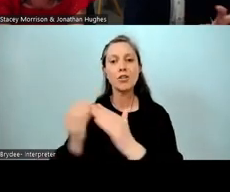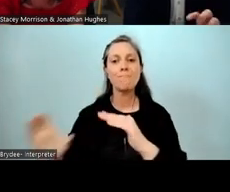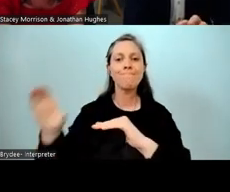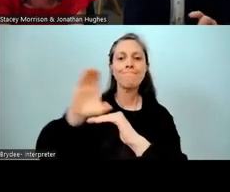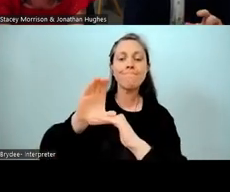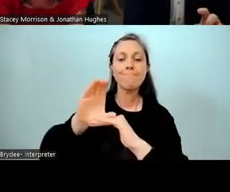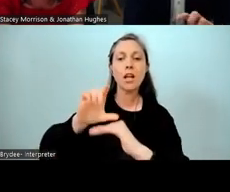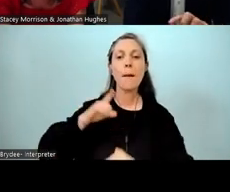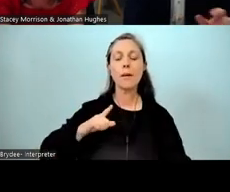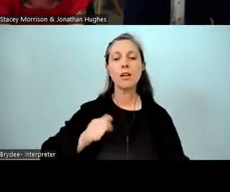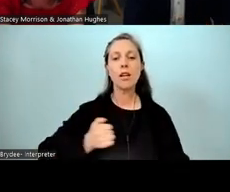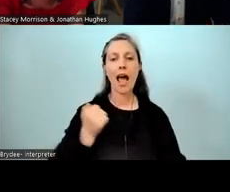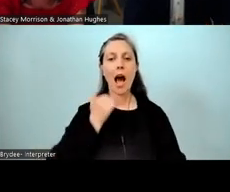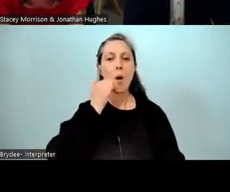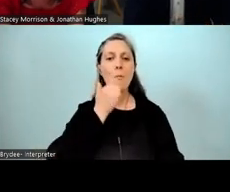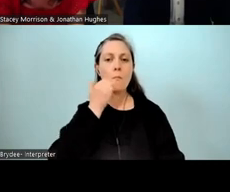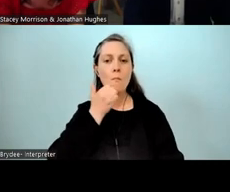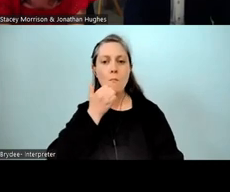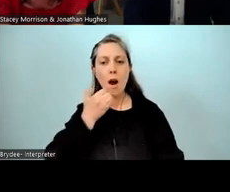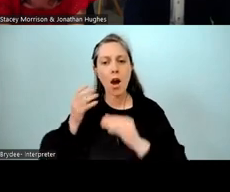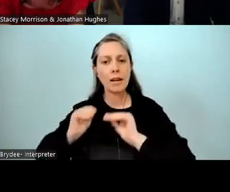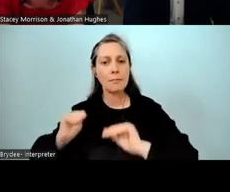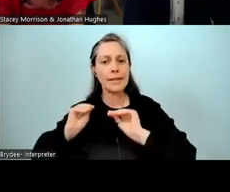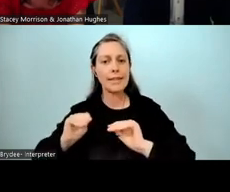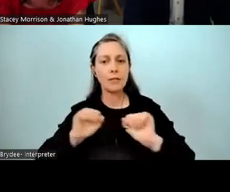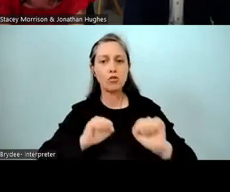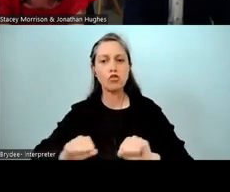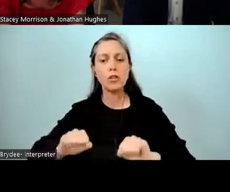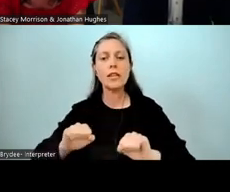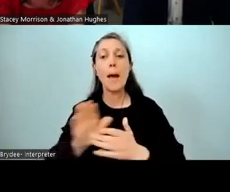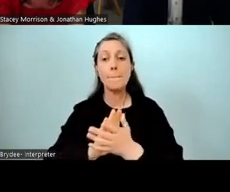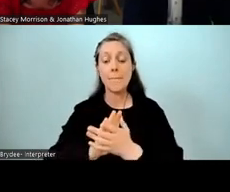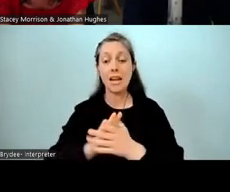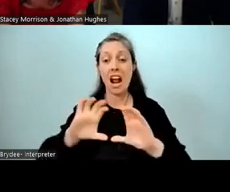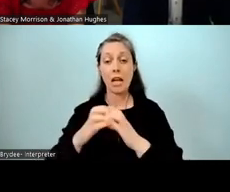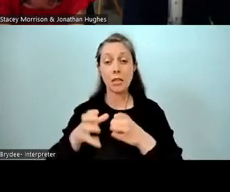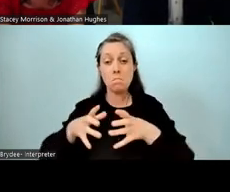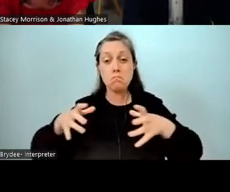our Māori medium students in our mainstream classes, it created quite big classes, which wasn't that easy to start with.